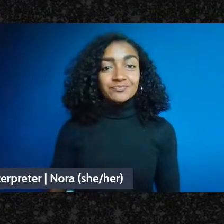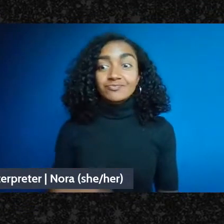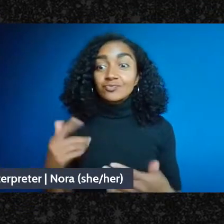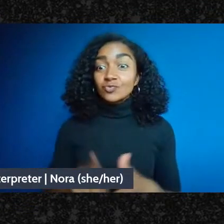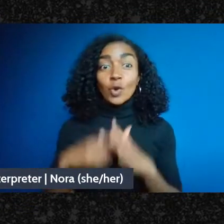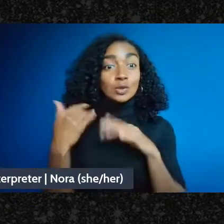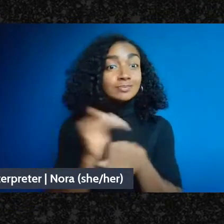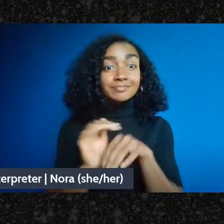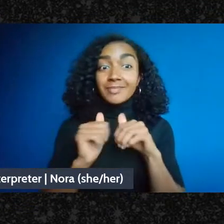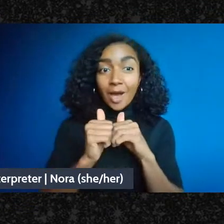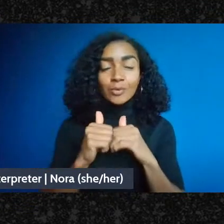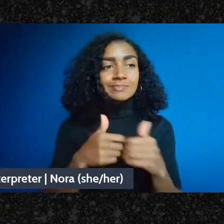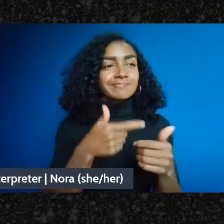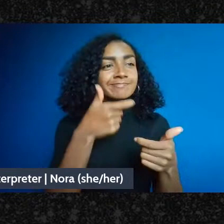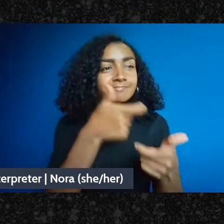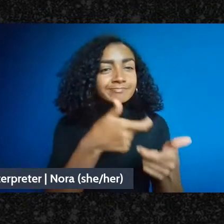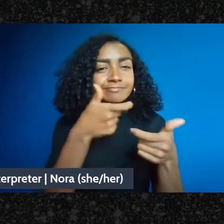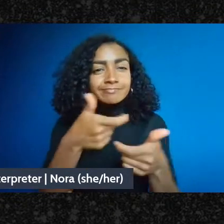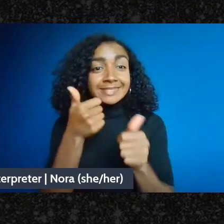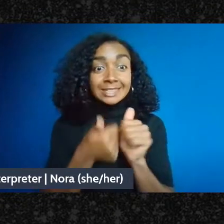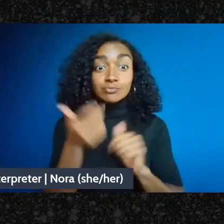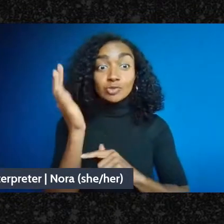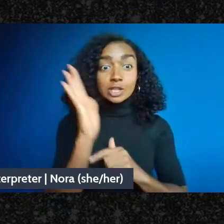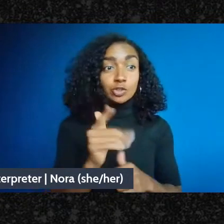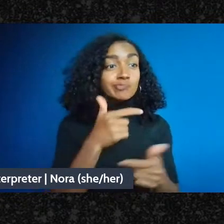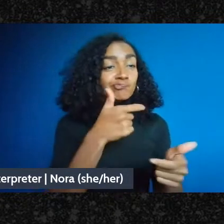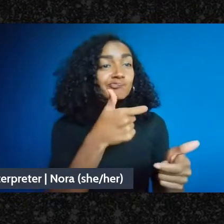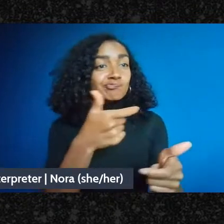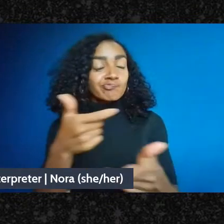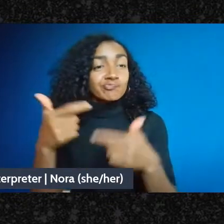followed by a conversation. After the conversation, we'll have time for Q&A